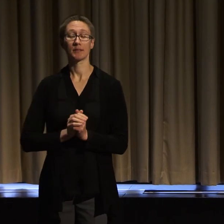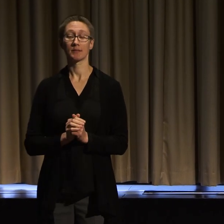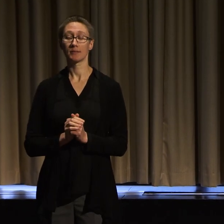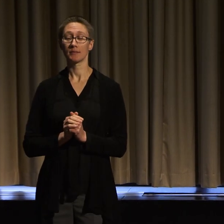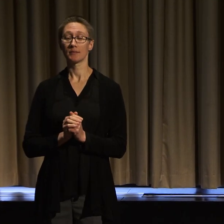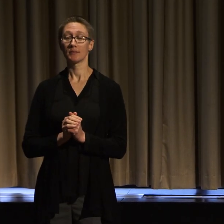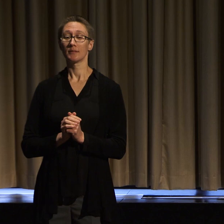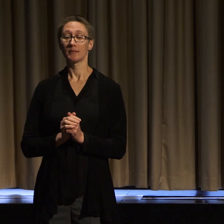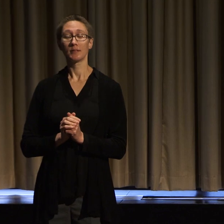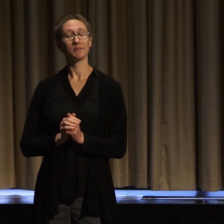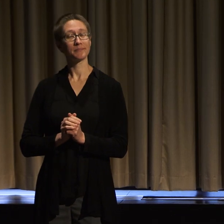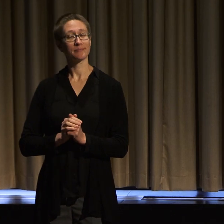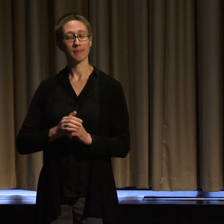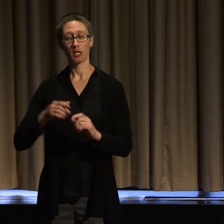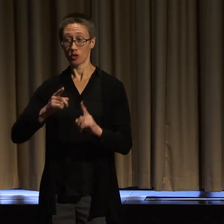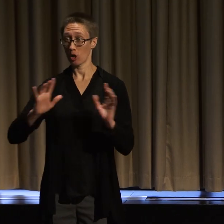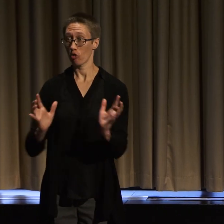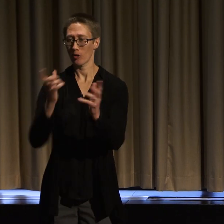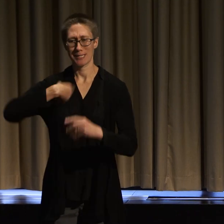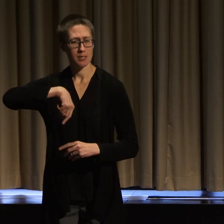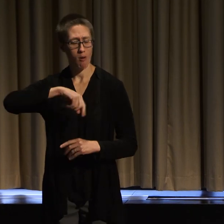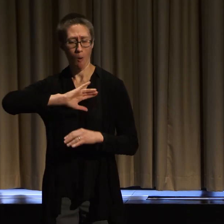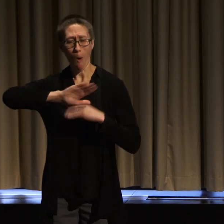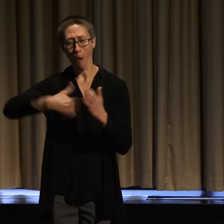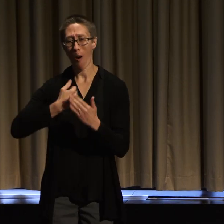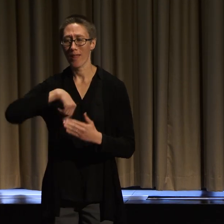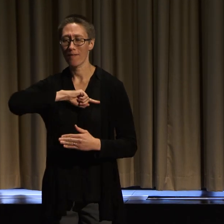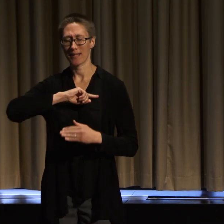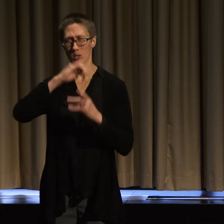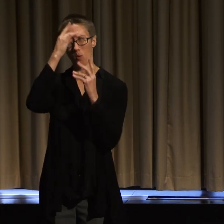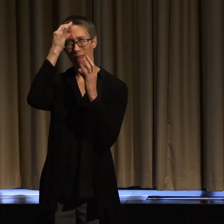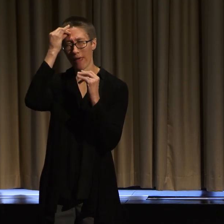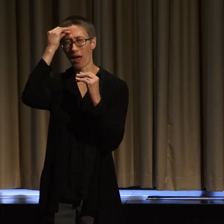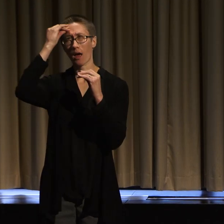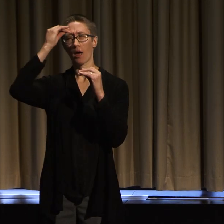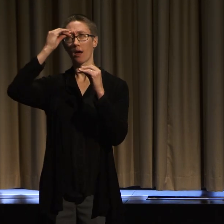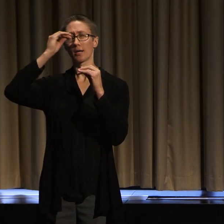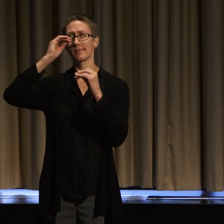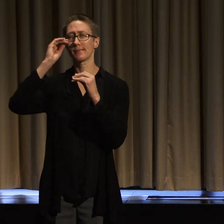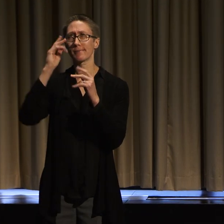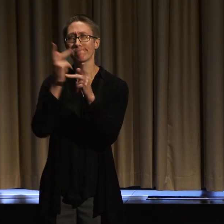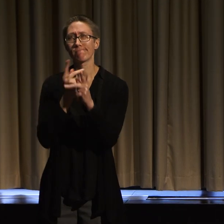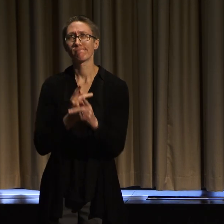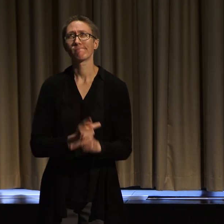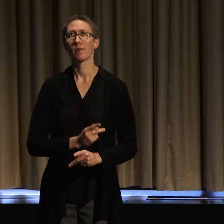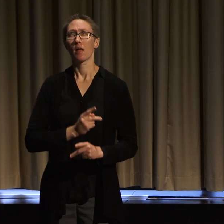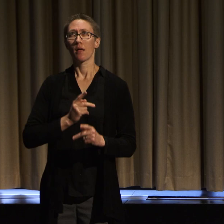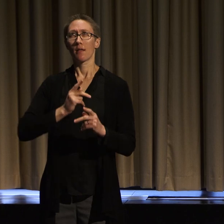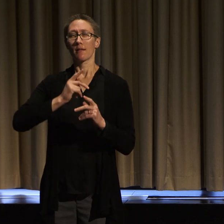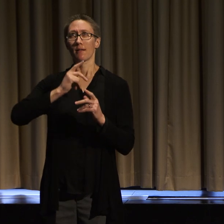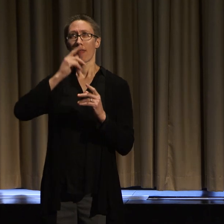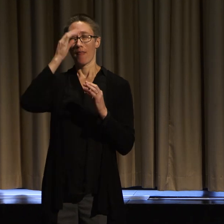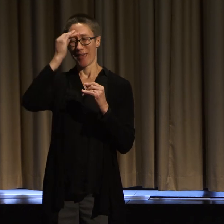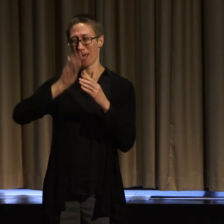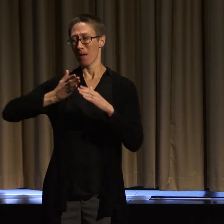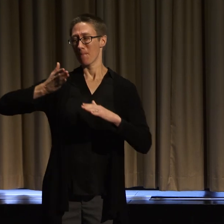to think and search critically beyond the nonprofit industrial complex. This morning, Mia will speak to us